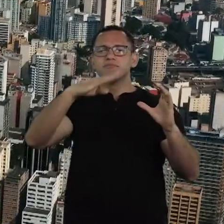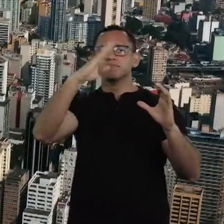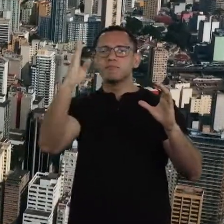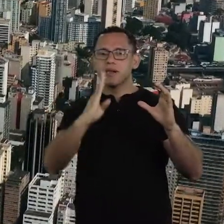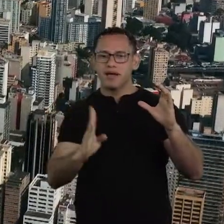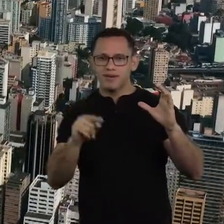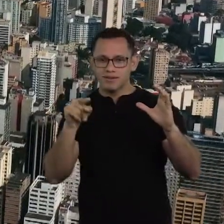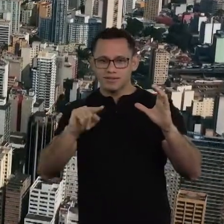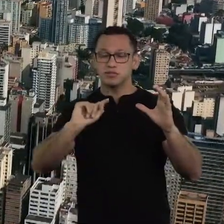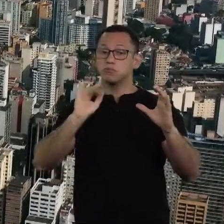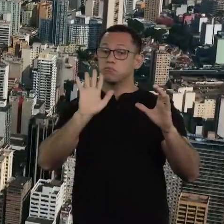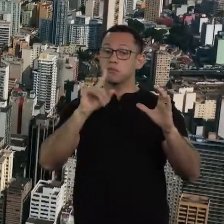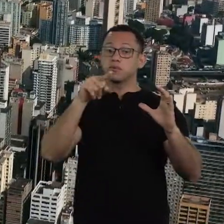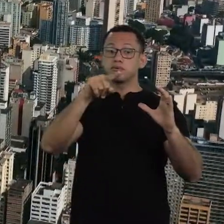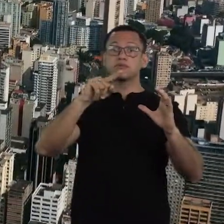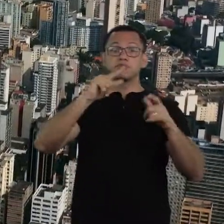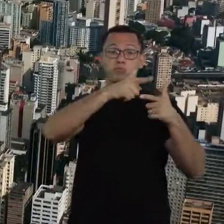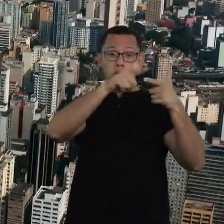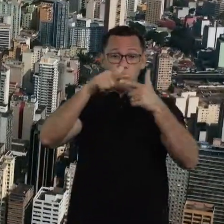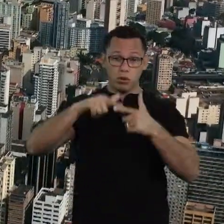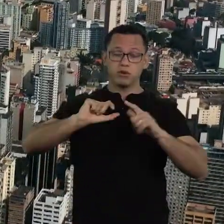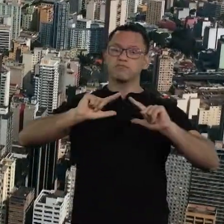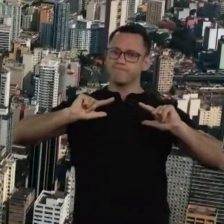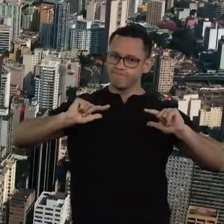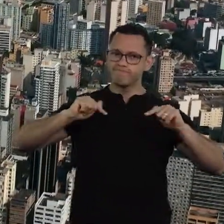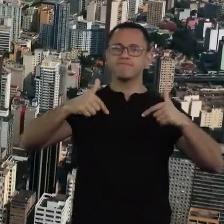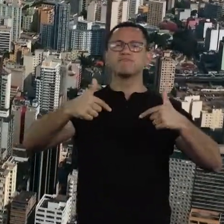when we face our real problems.